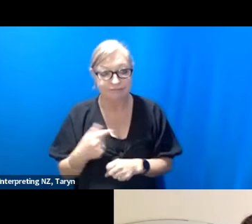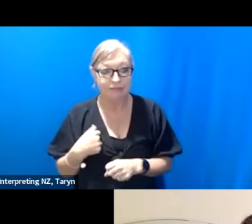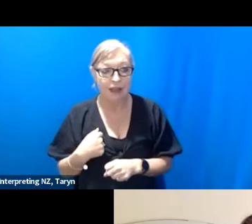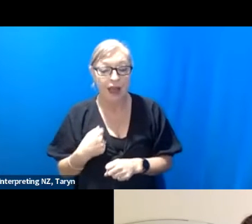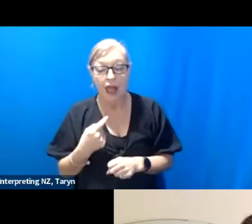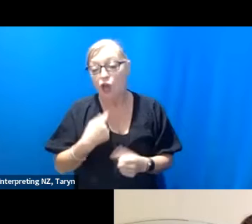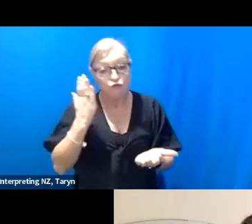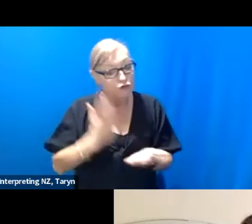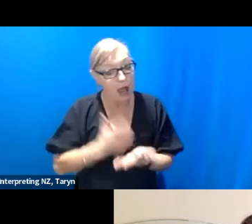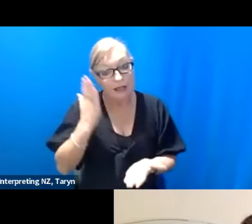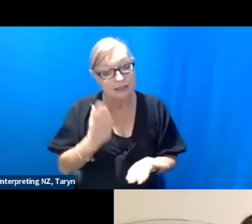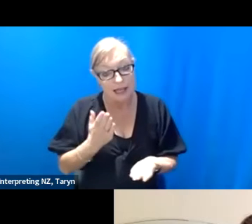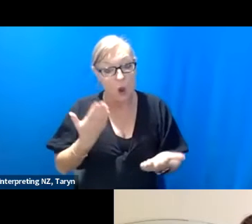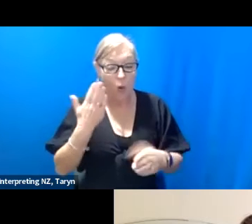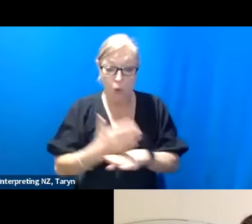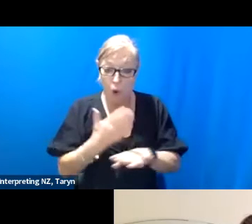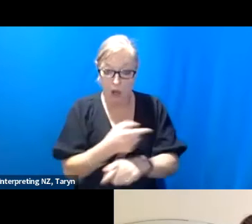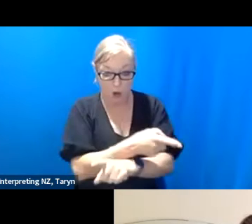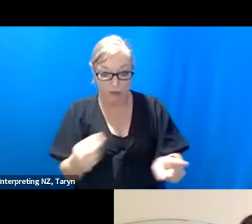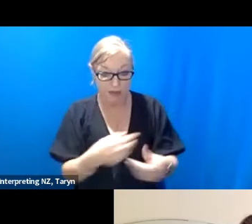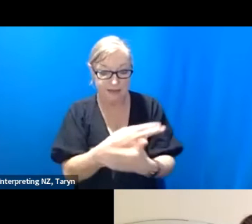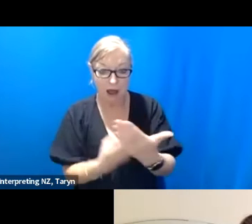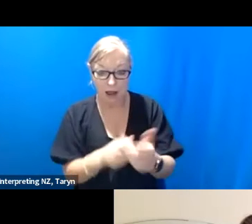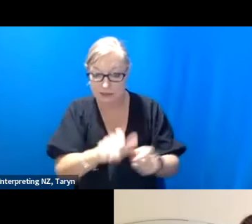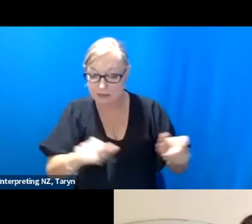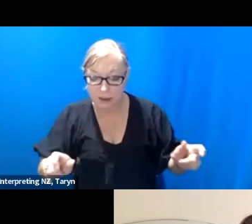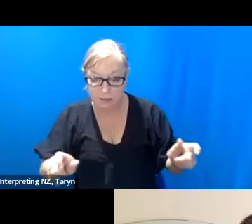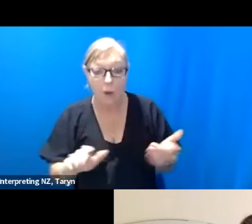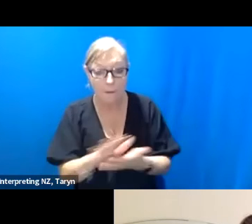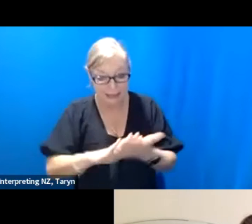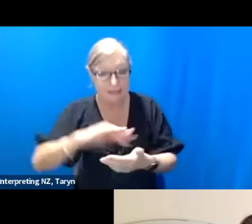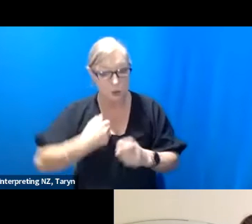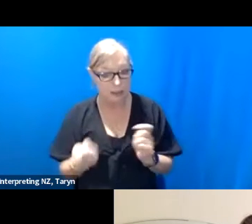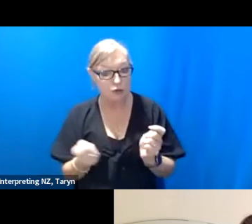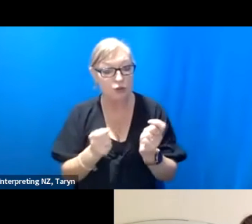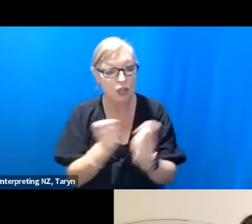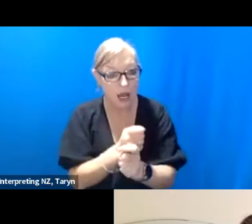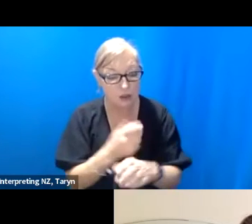and one that's one of the things I'm also facing right now is I'm changing performers and we make